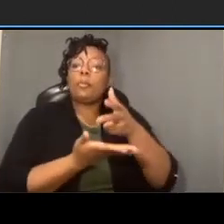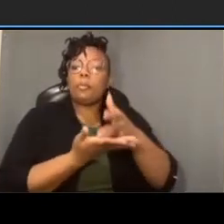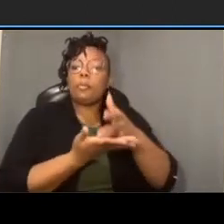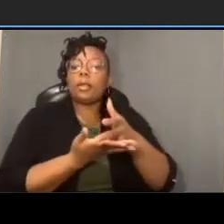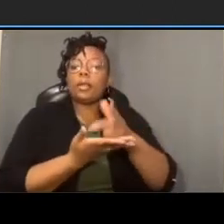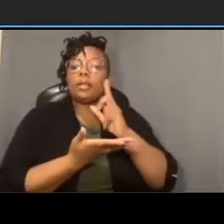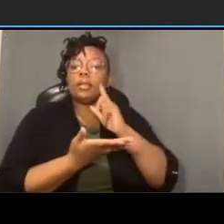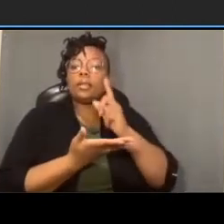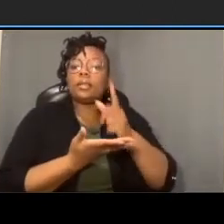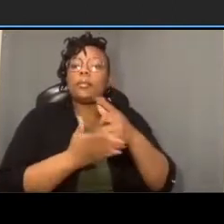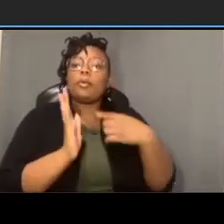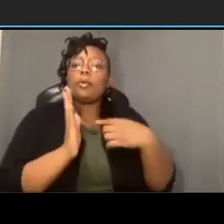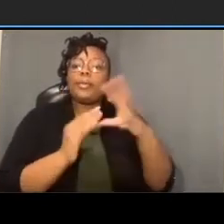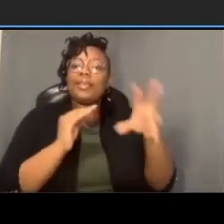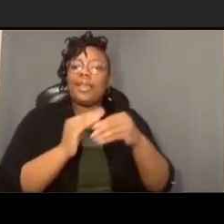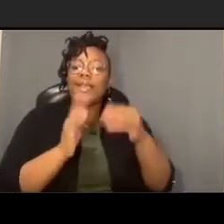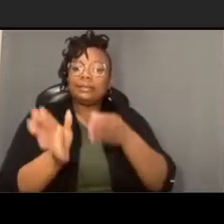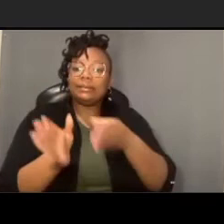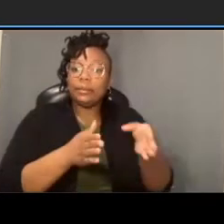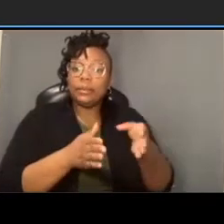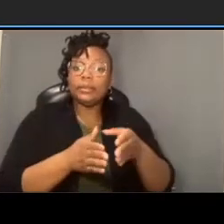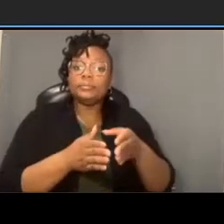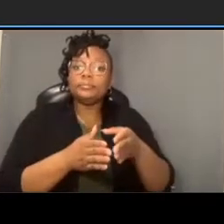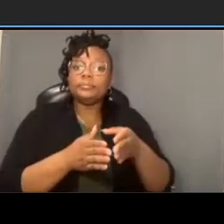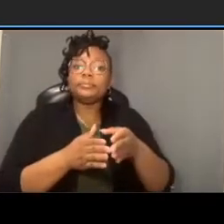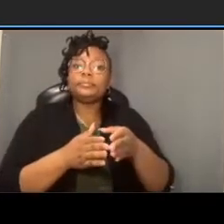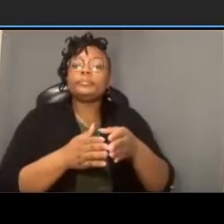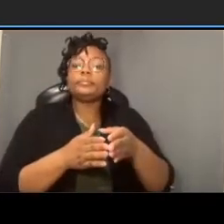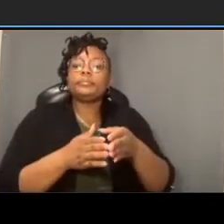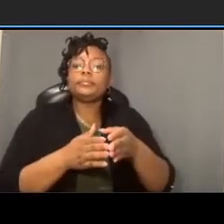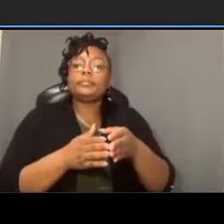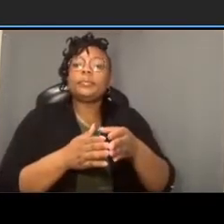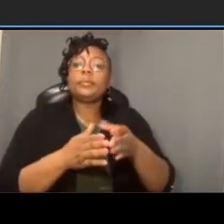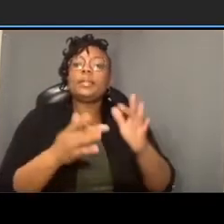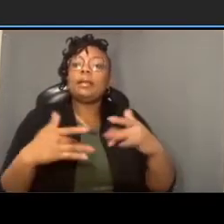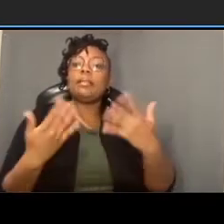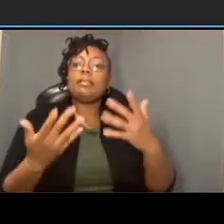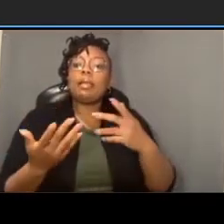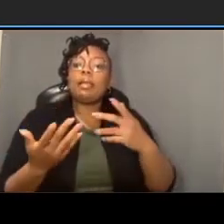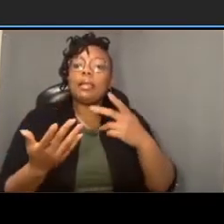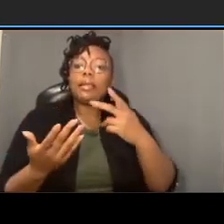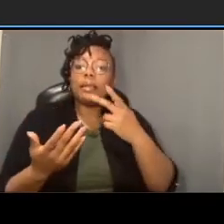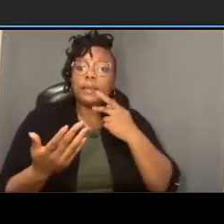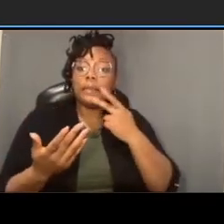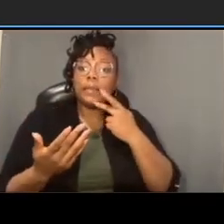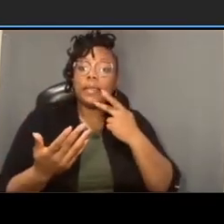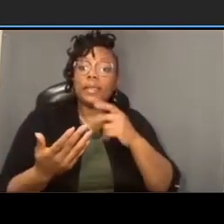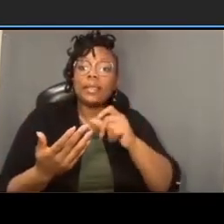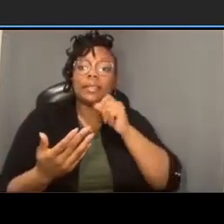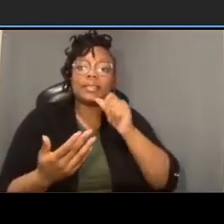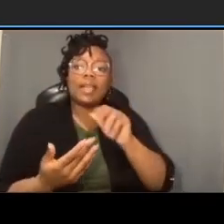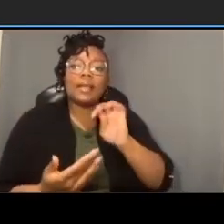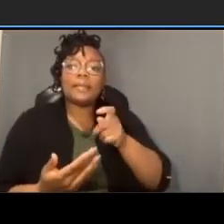whether when it's a sort of a light pink it's it's the non-metered style uh space the green is the